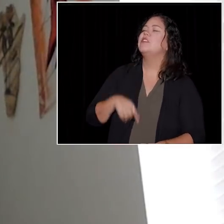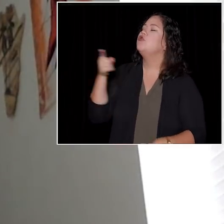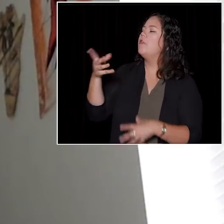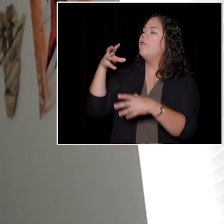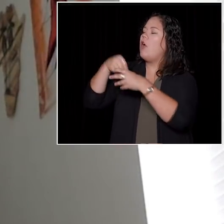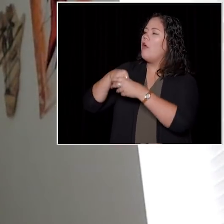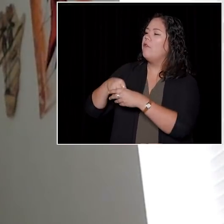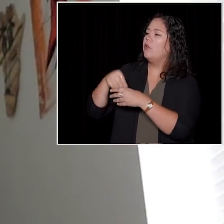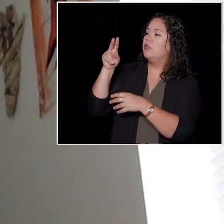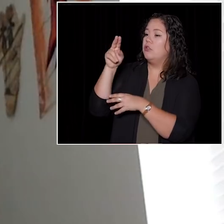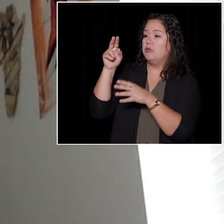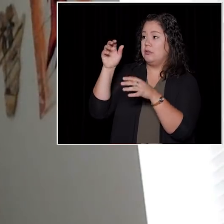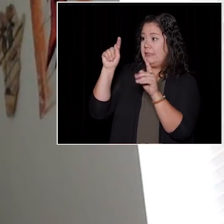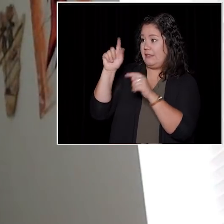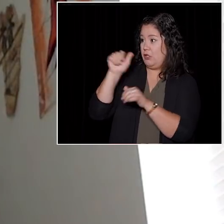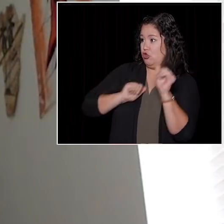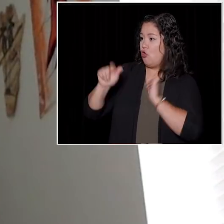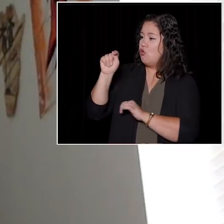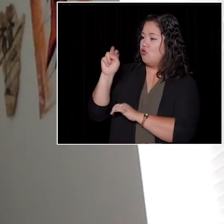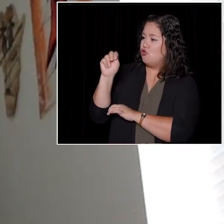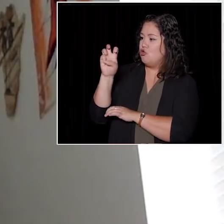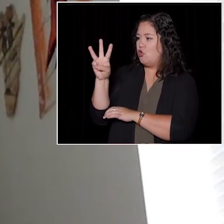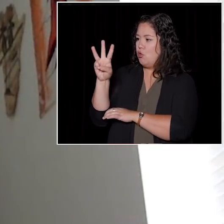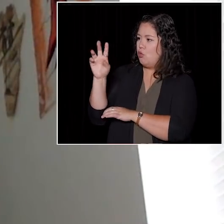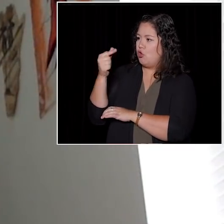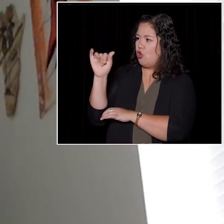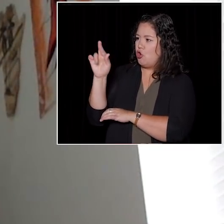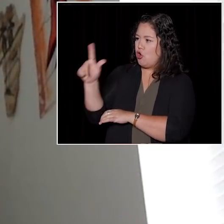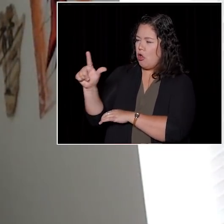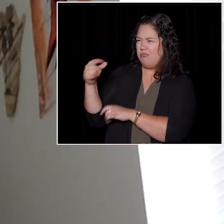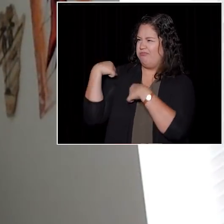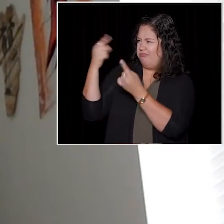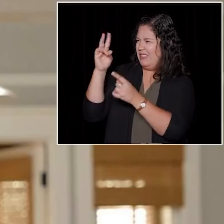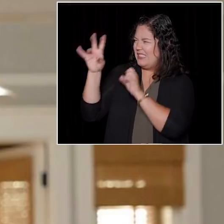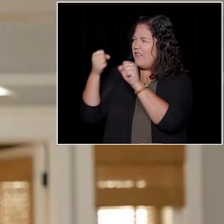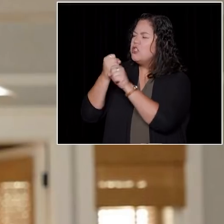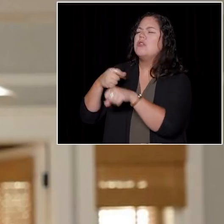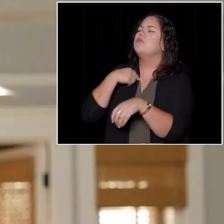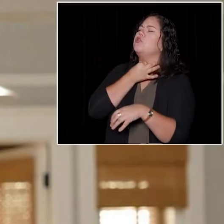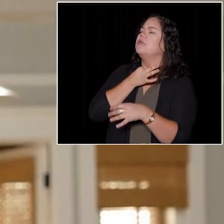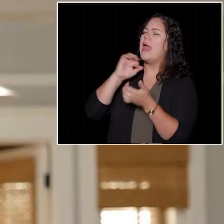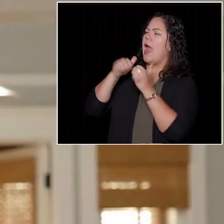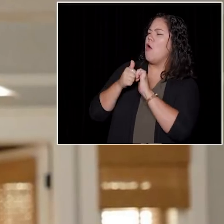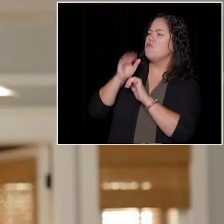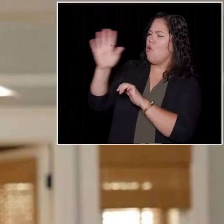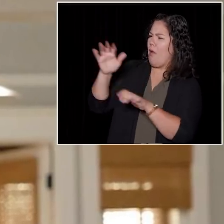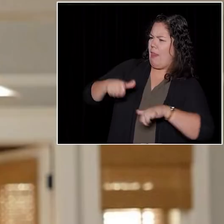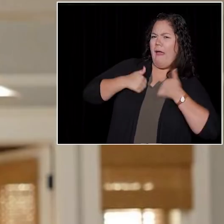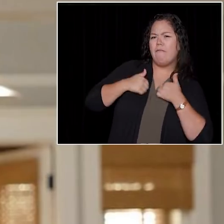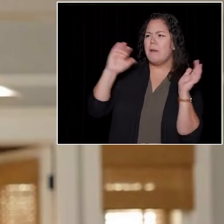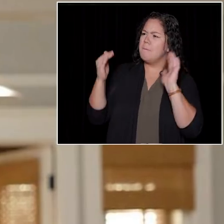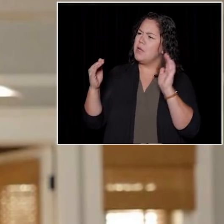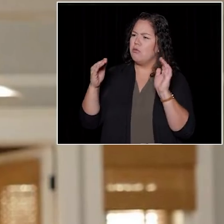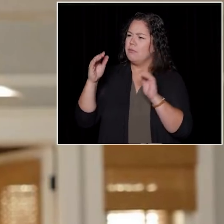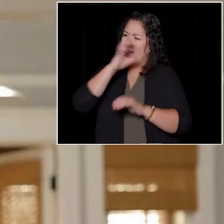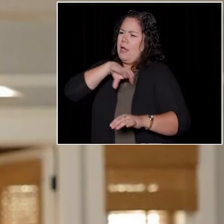So, how are you like Cece in real life and how are you different? I am an incredible friend, I'll say that.